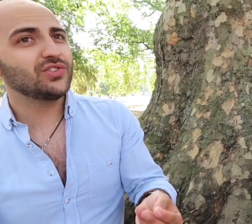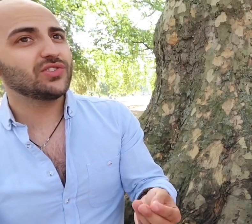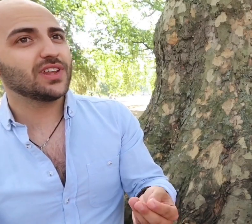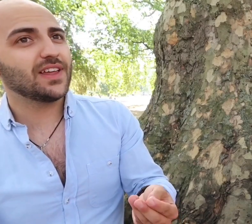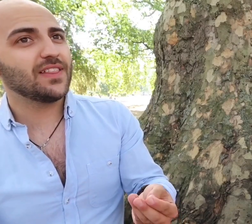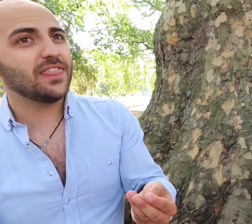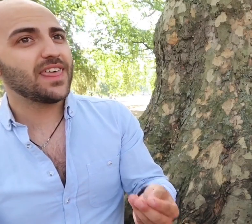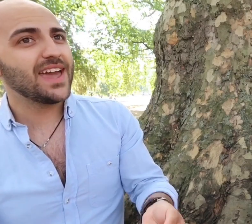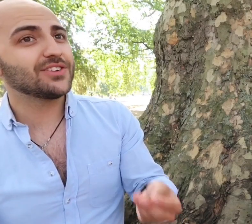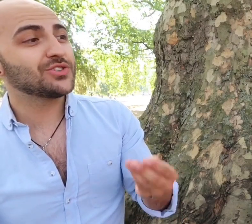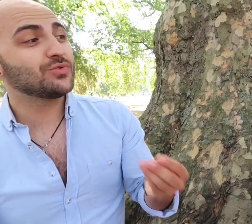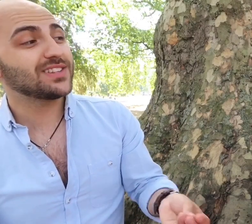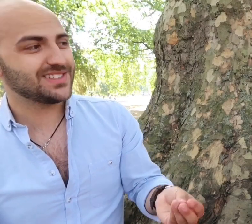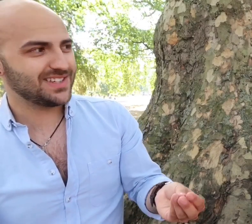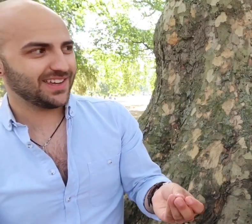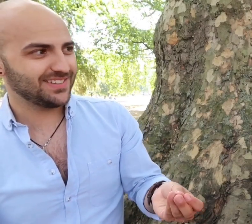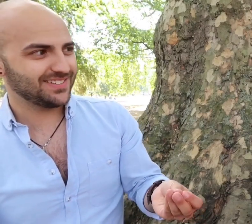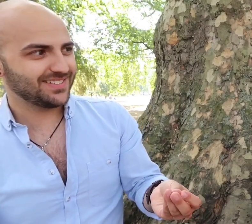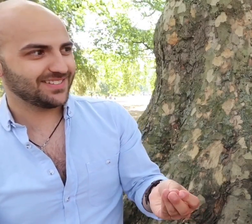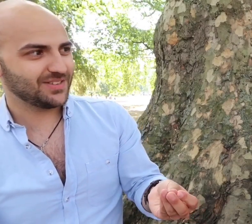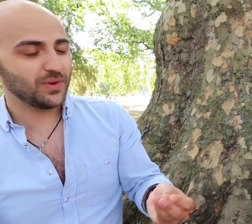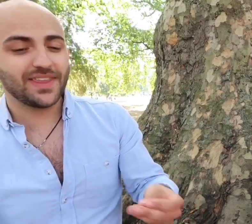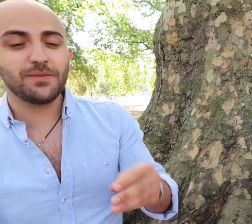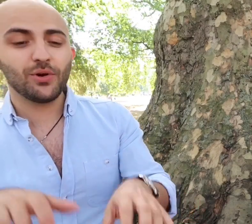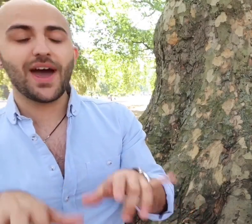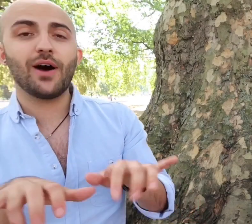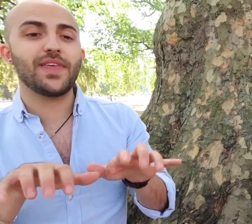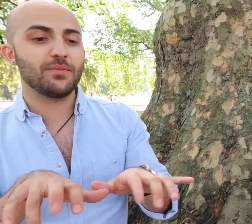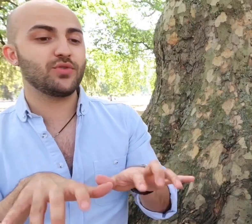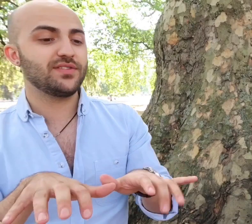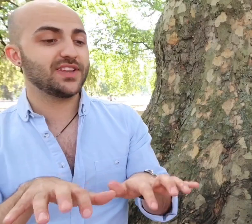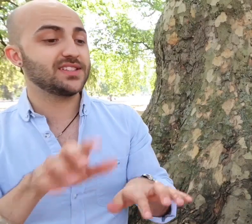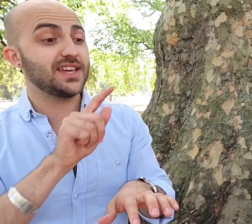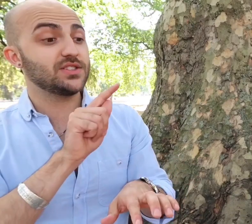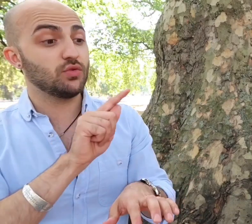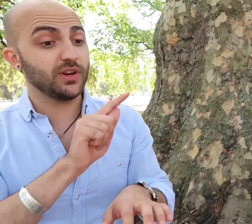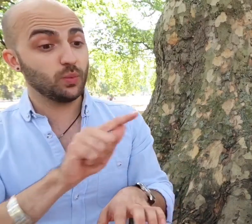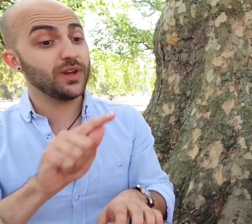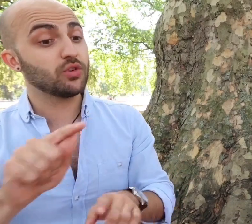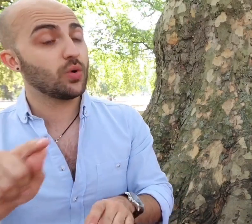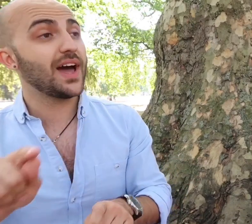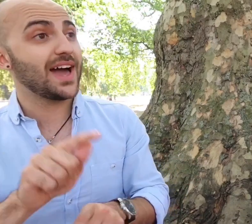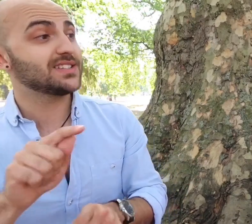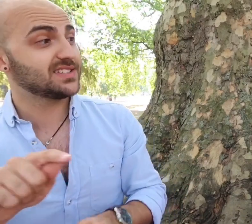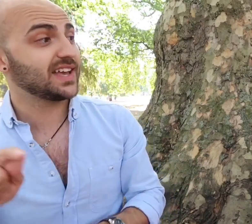they are trusting, when they put out that brief that says we require actors that